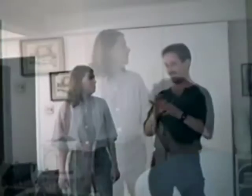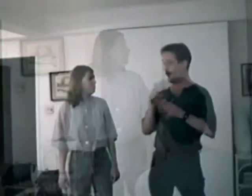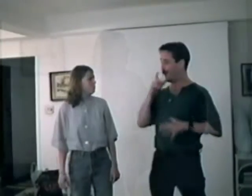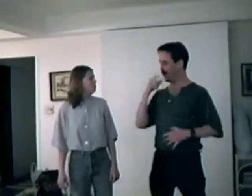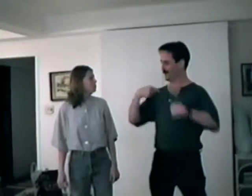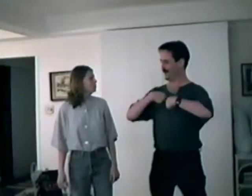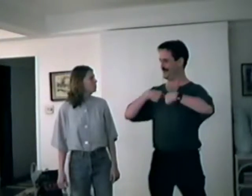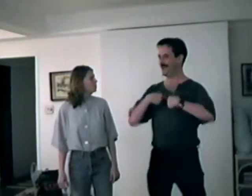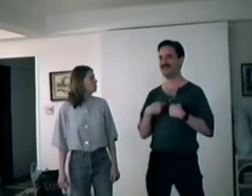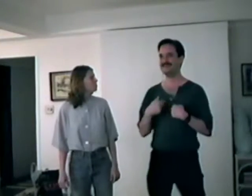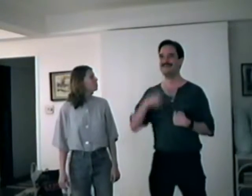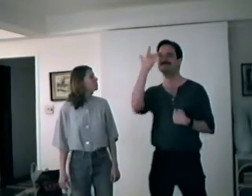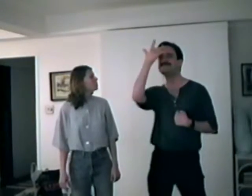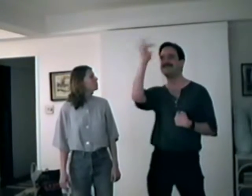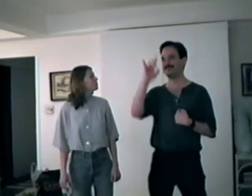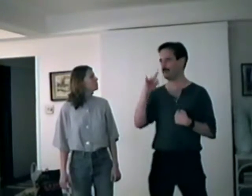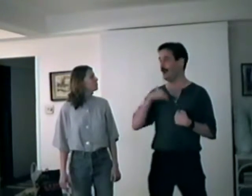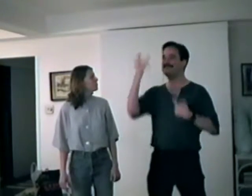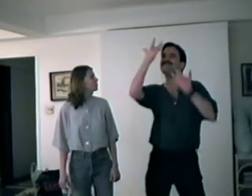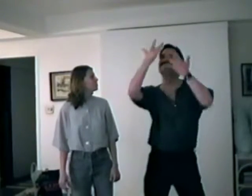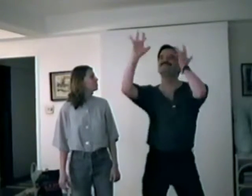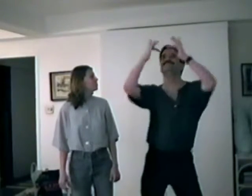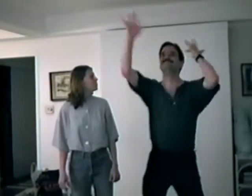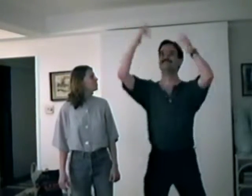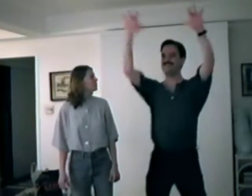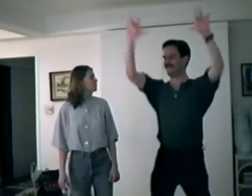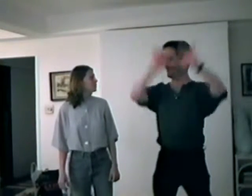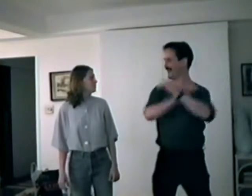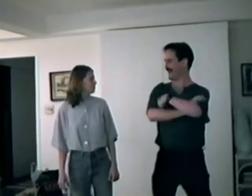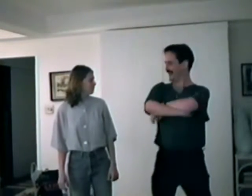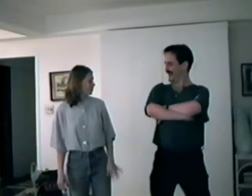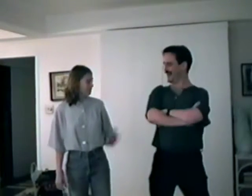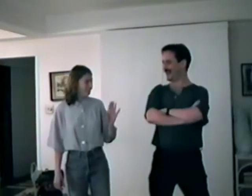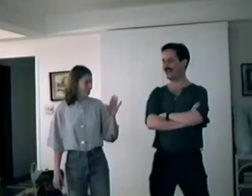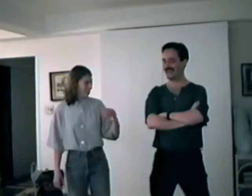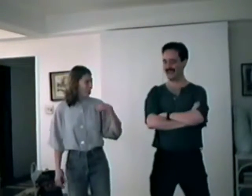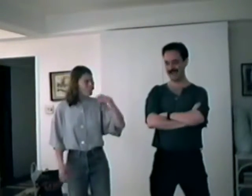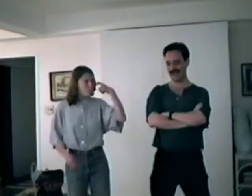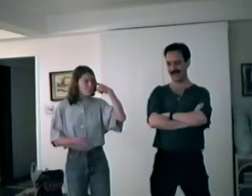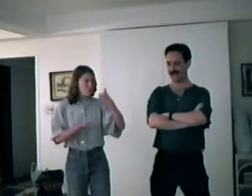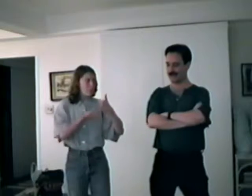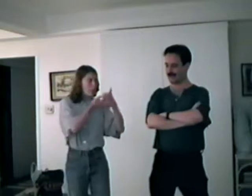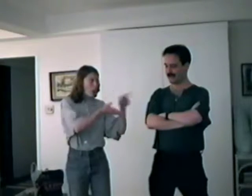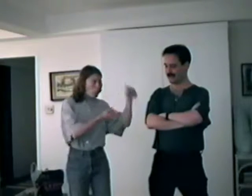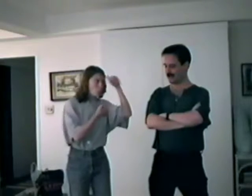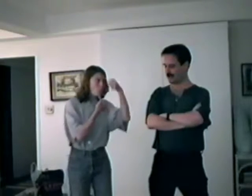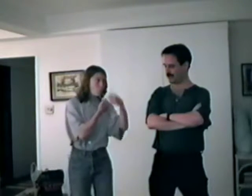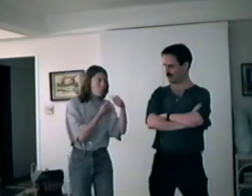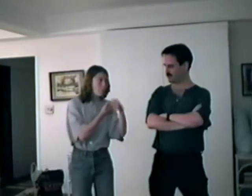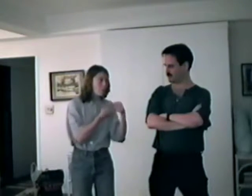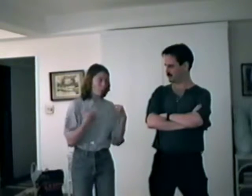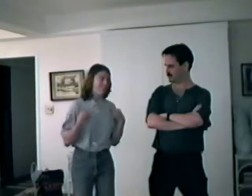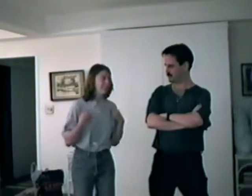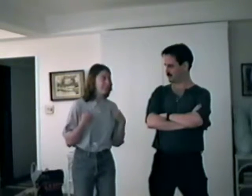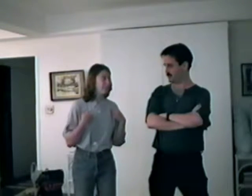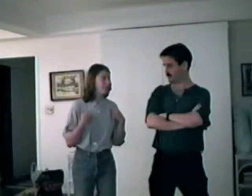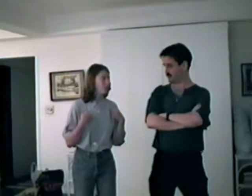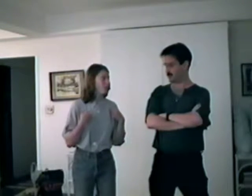Oh I’m so clever, The cleverness of me! Of course I did nothing